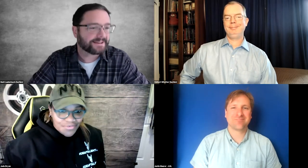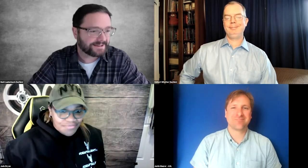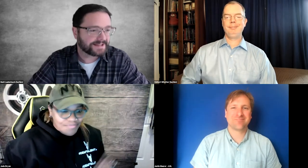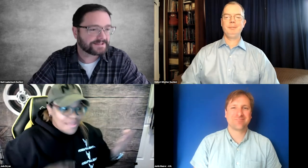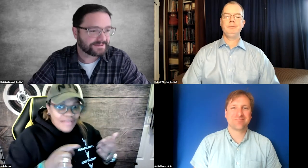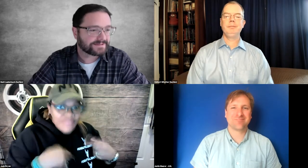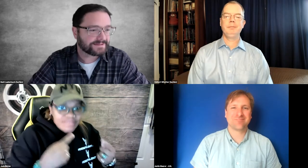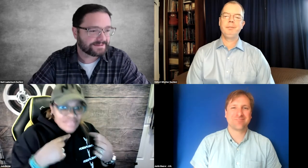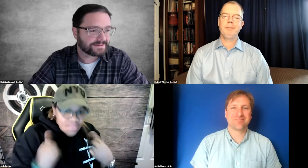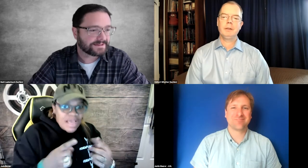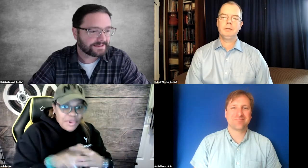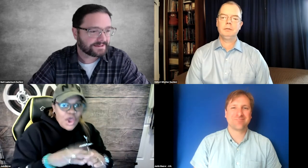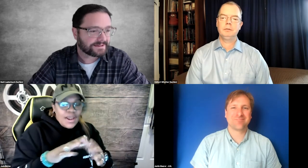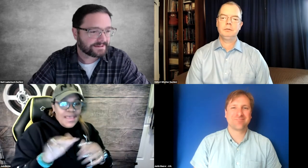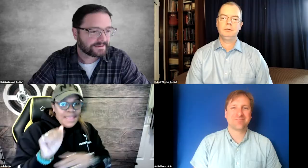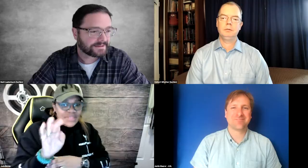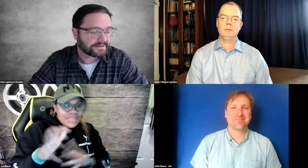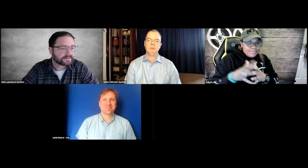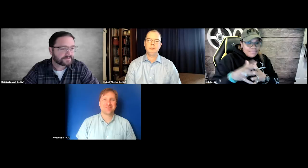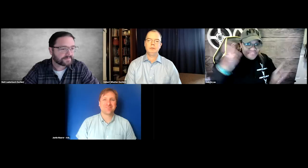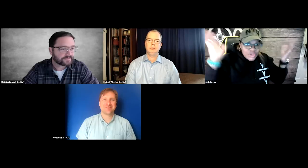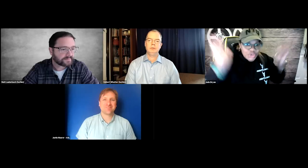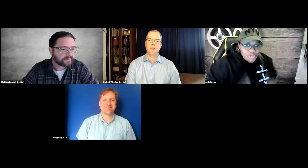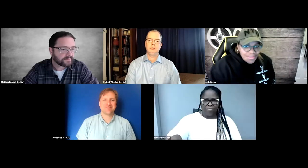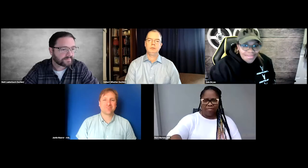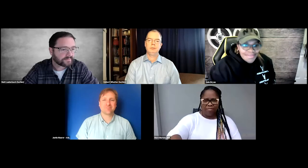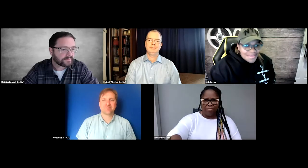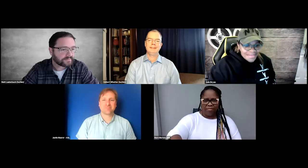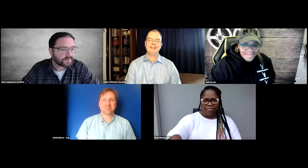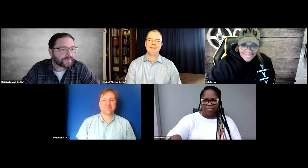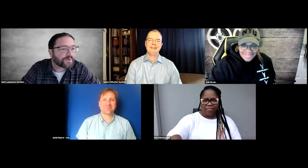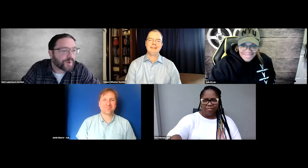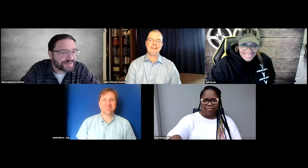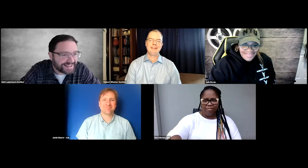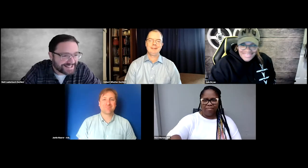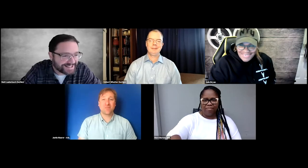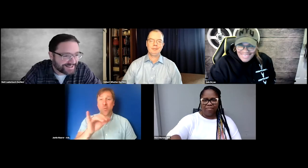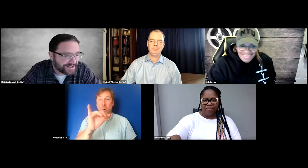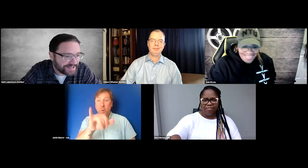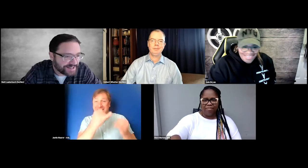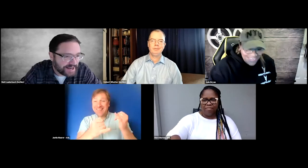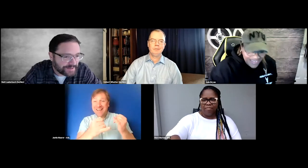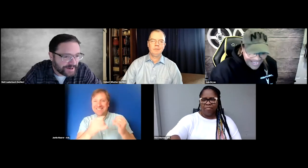That’s- -Since I appear on ABC American Adventure. What was that last thing you said, Jade? I'm sorry.